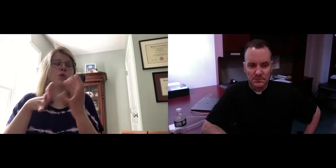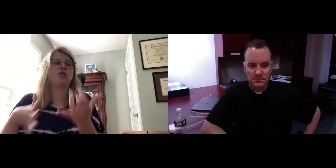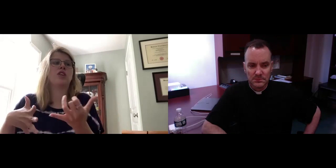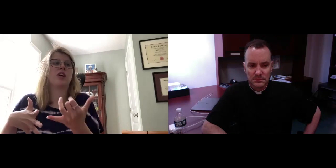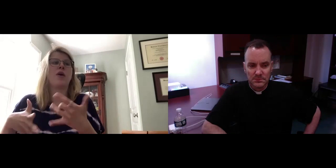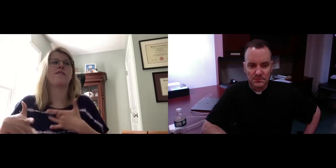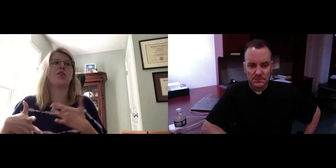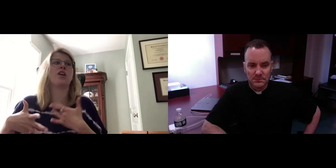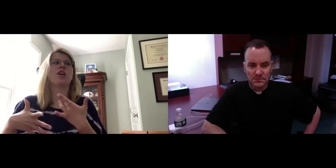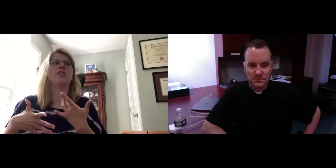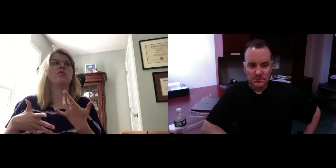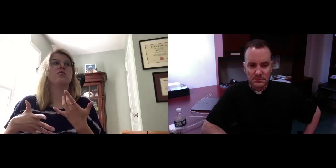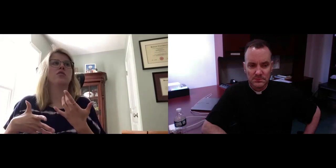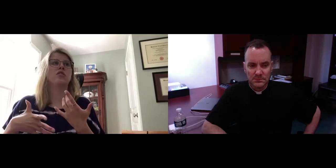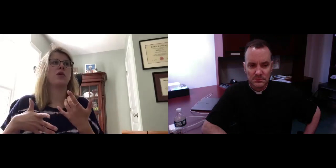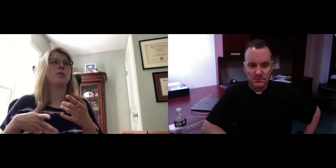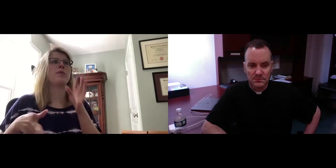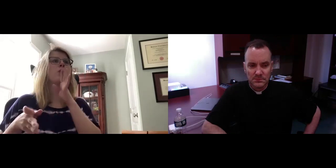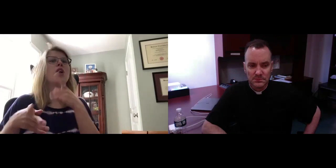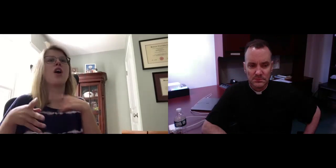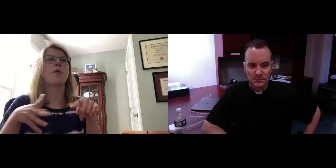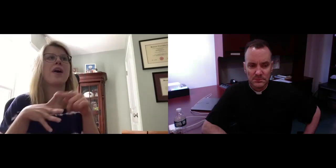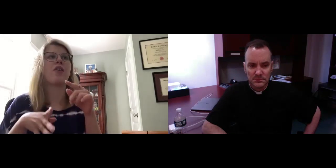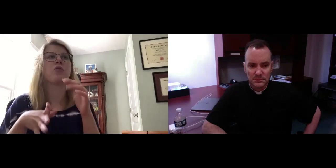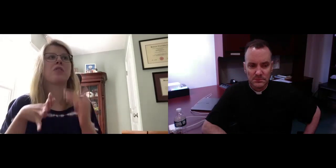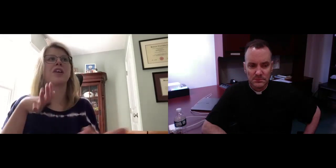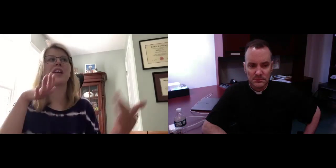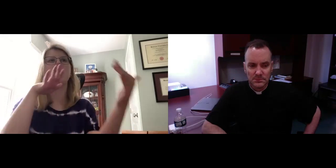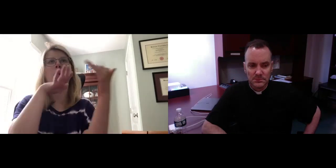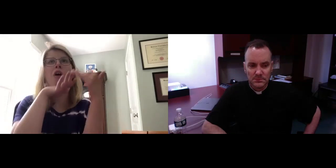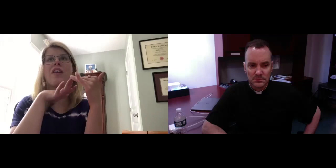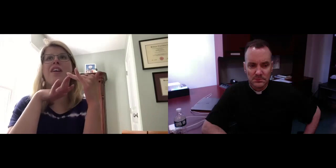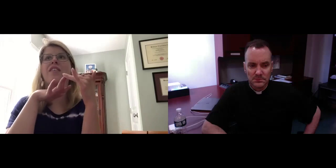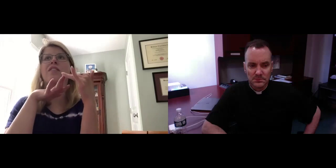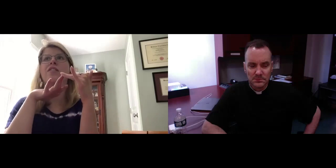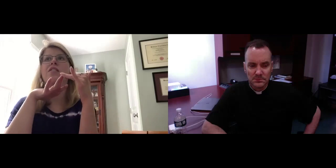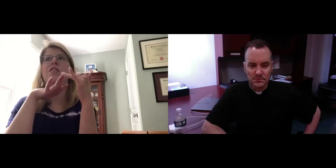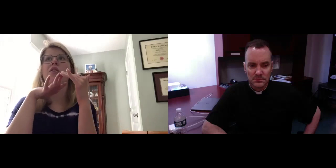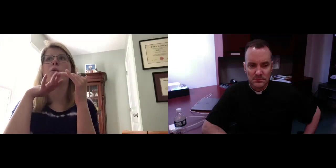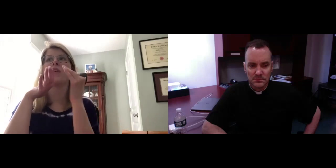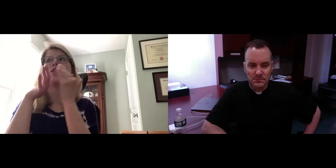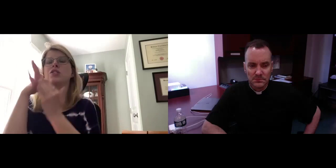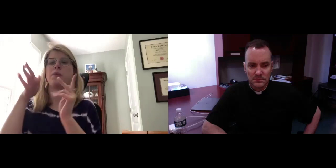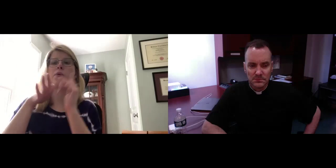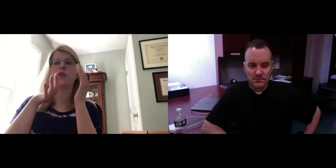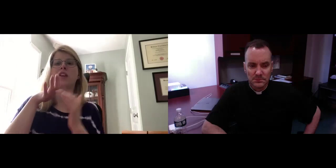worse and deceive others, we don't want to live like that. We want to live with